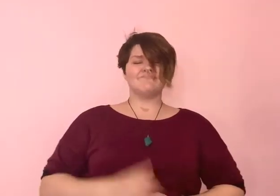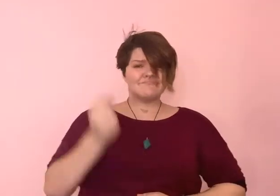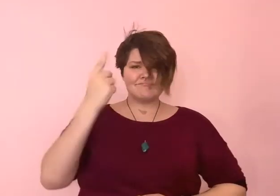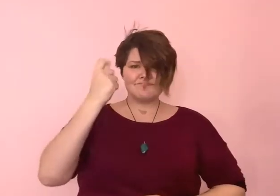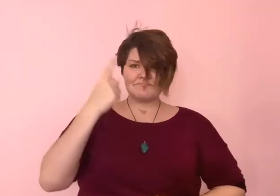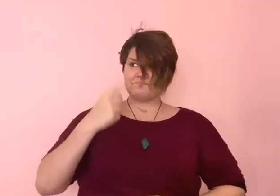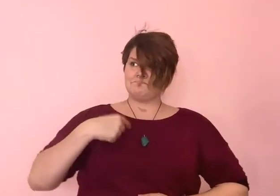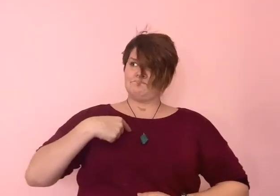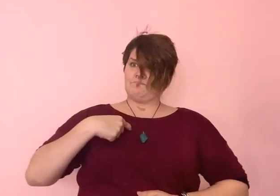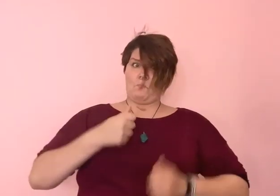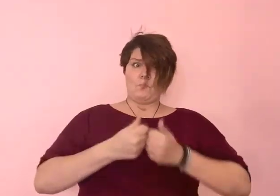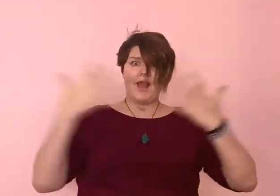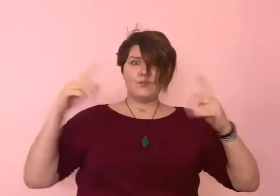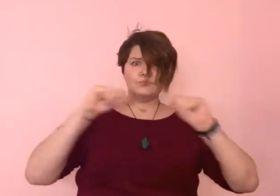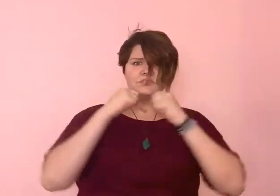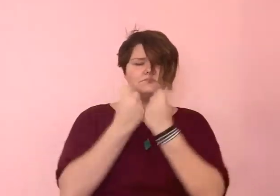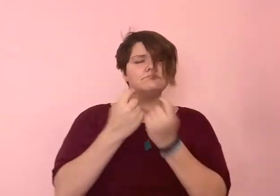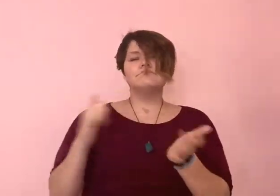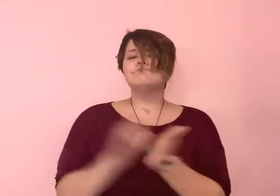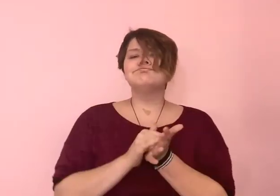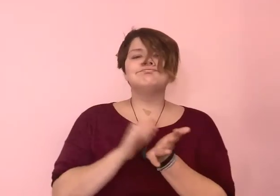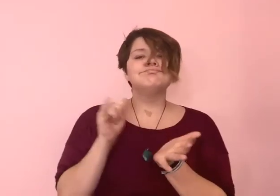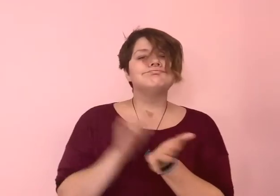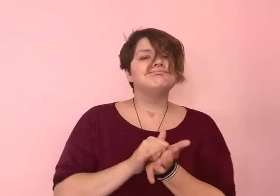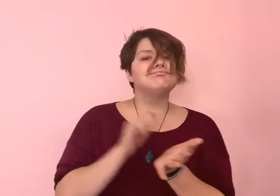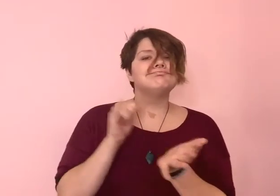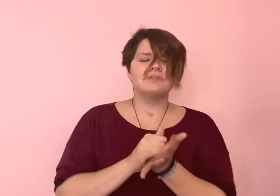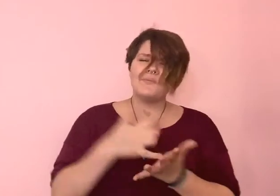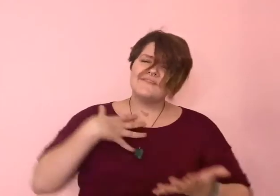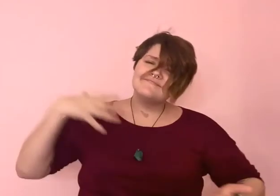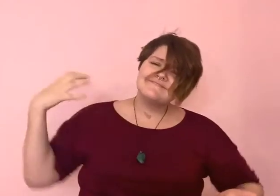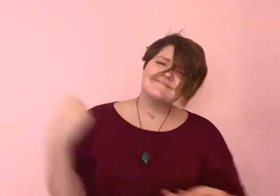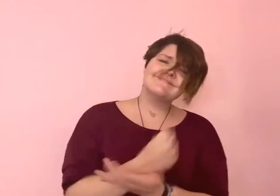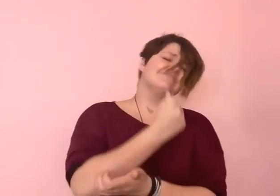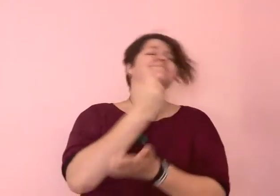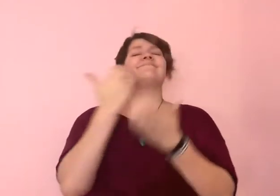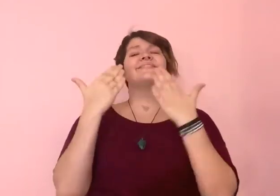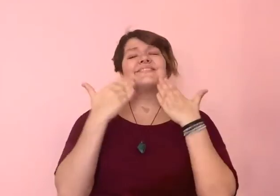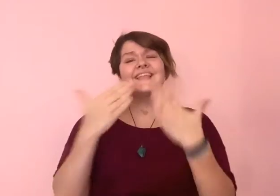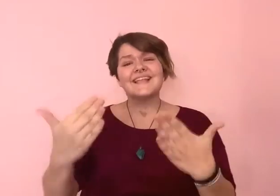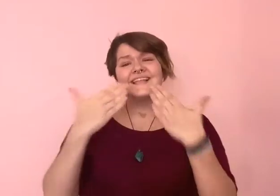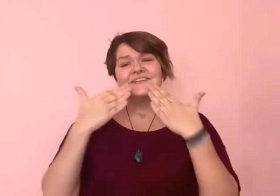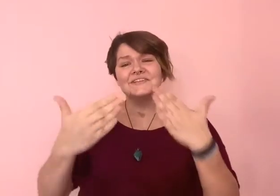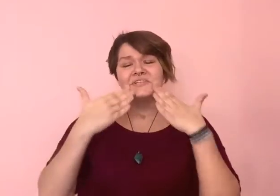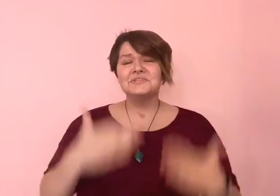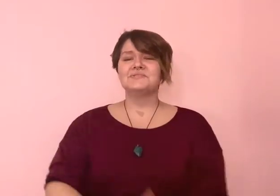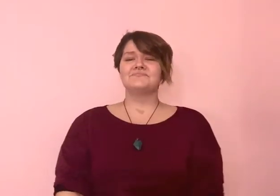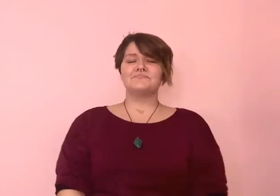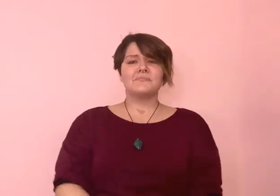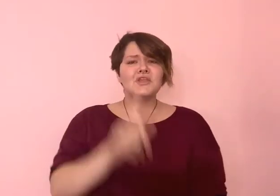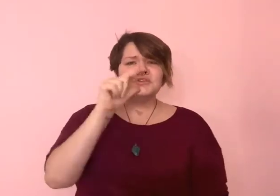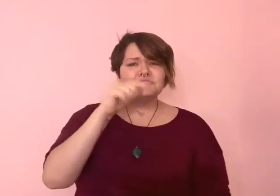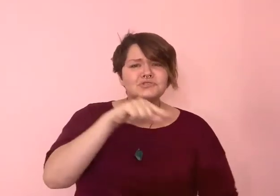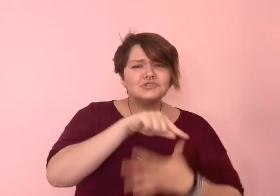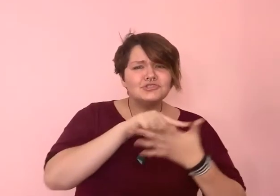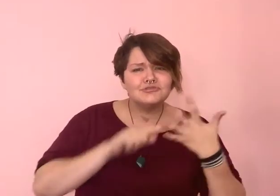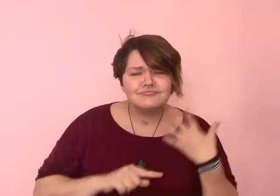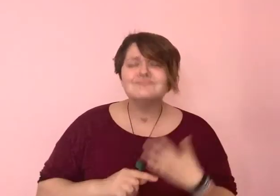I couldn't have done it without a team! So I wanted to grab this opportunity to thank all of the members of my team and give them some recognition.